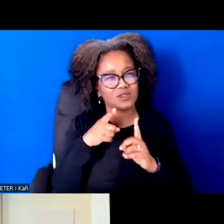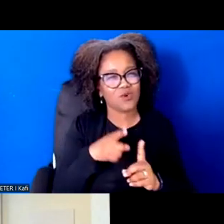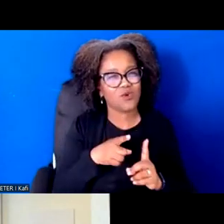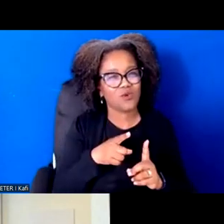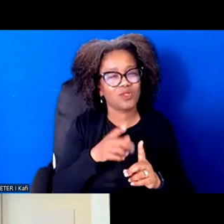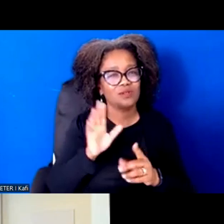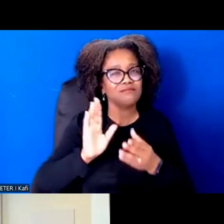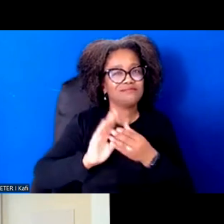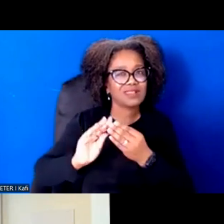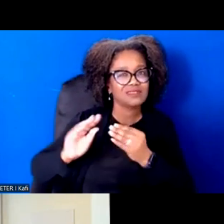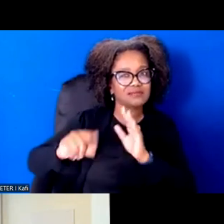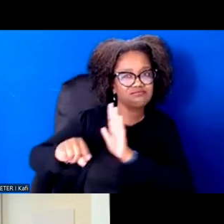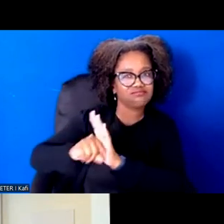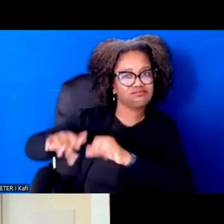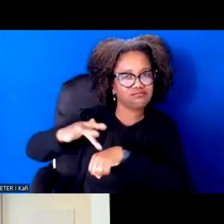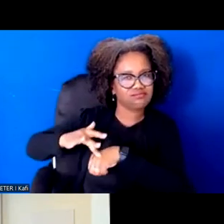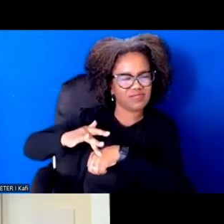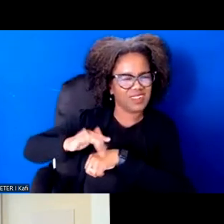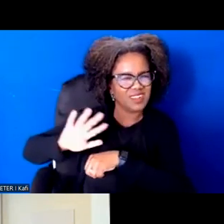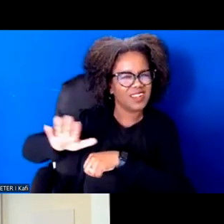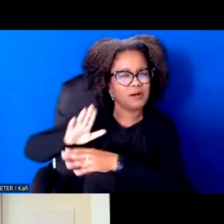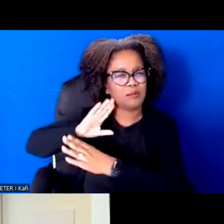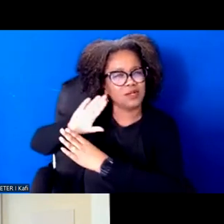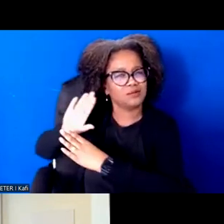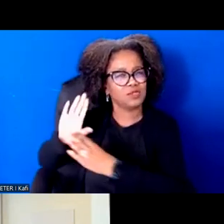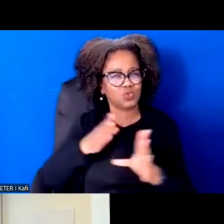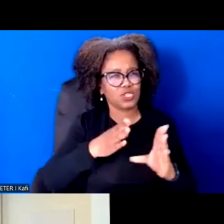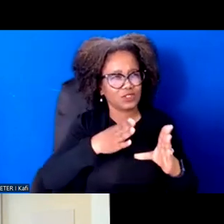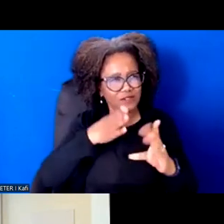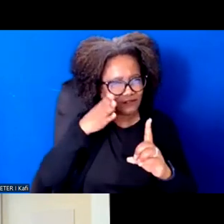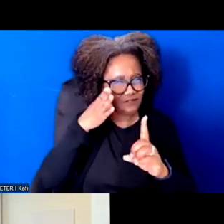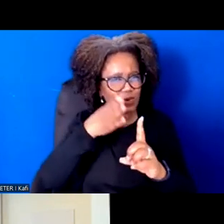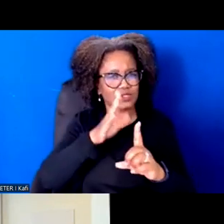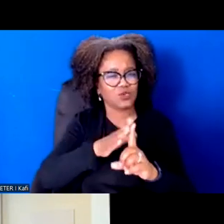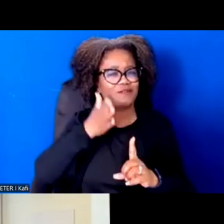And so we need stories that actually inspire us. Thank you so much, John.